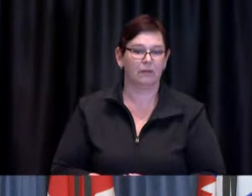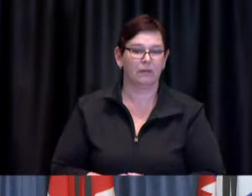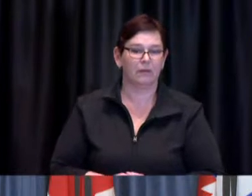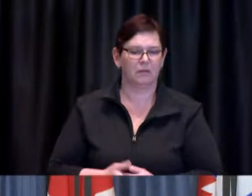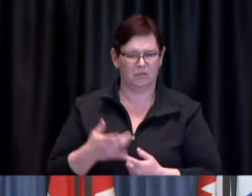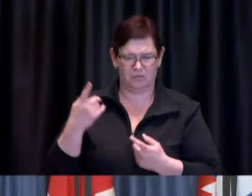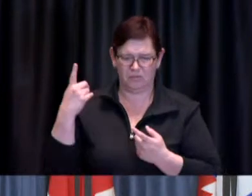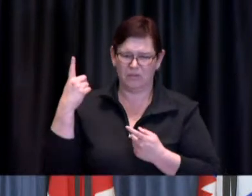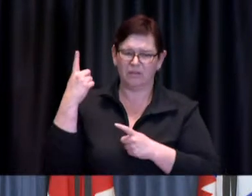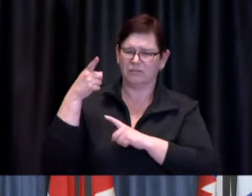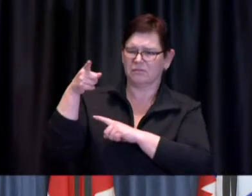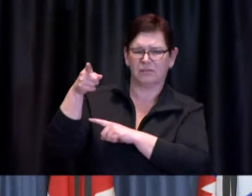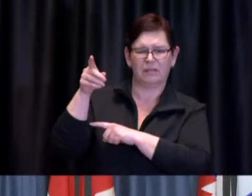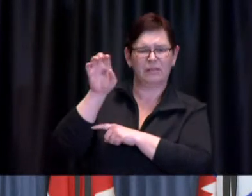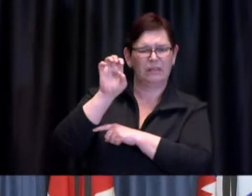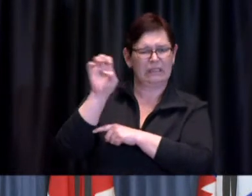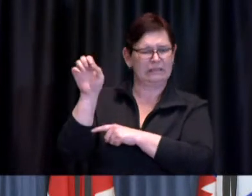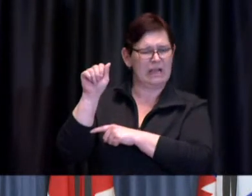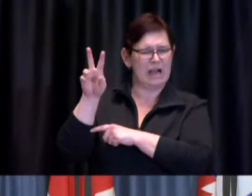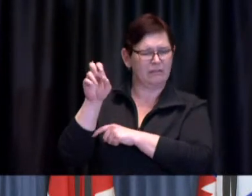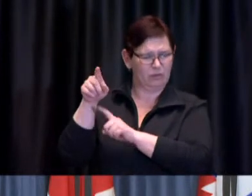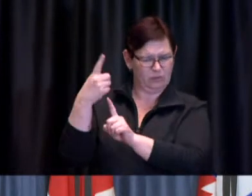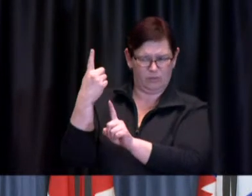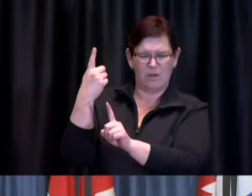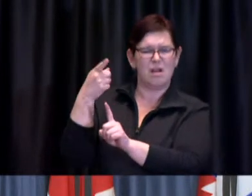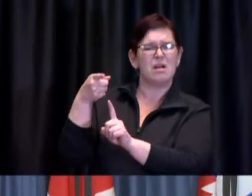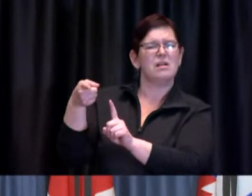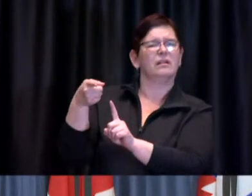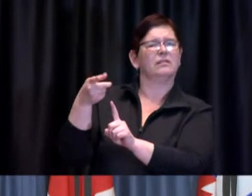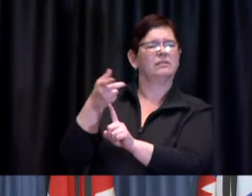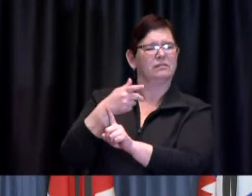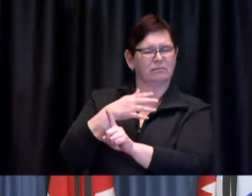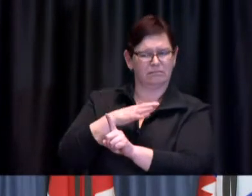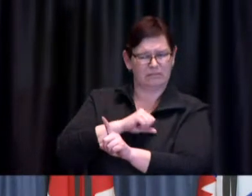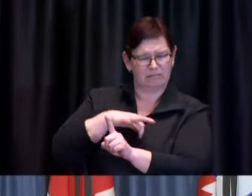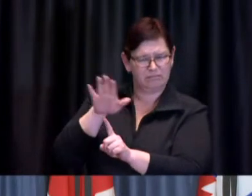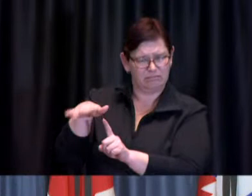and has lost one staff member to COVID are calling for their workers to have access to vaccines at work